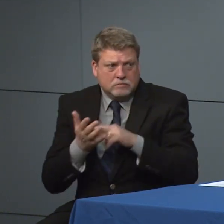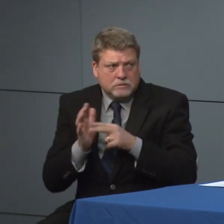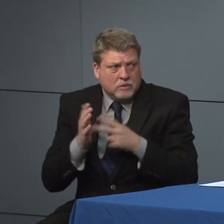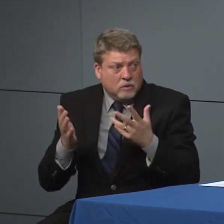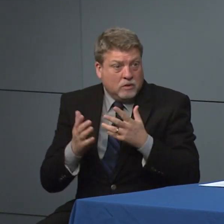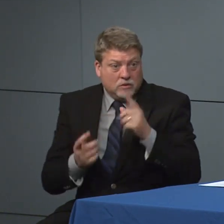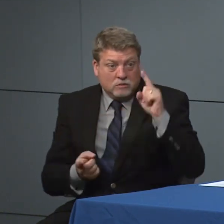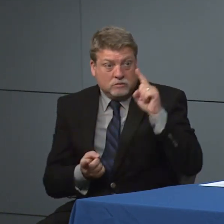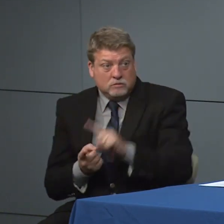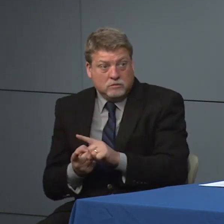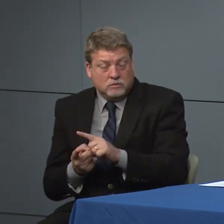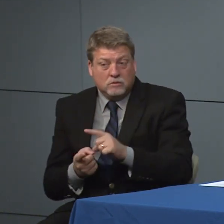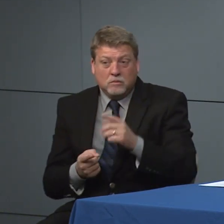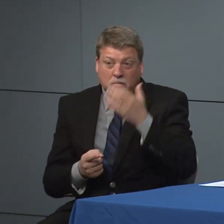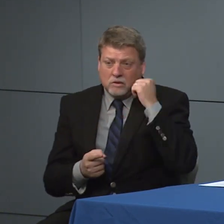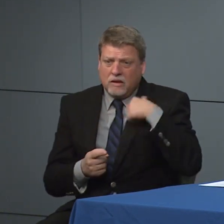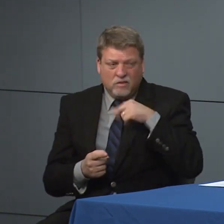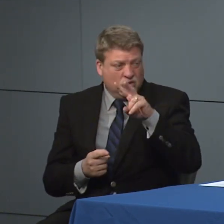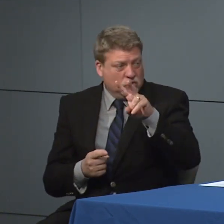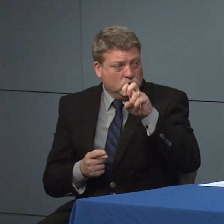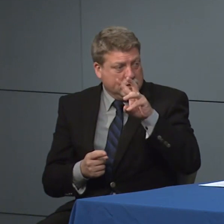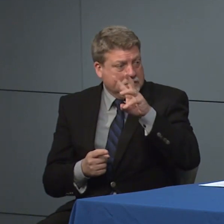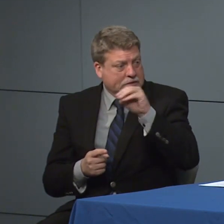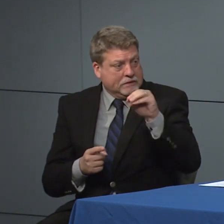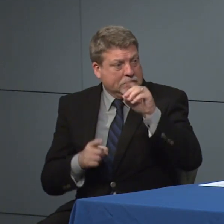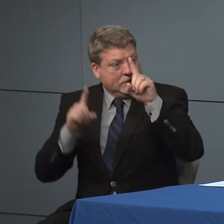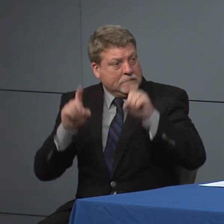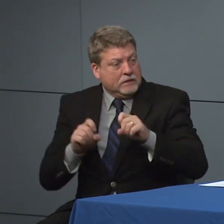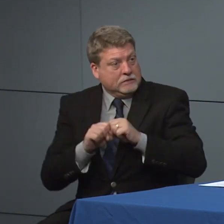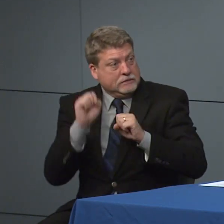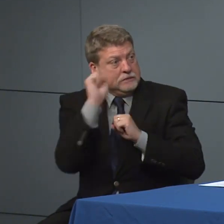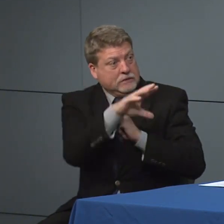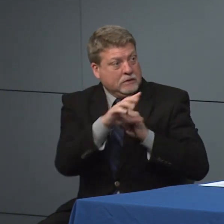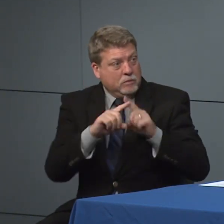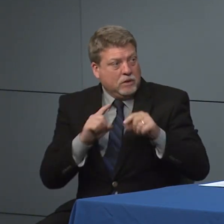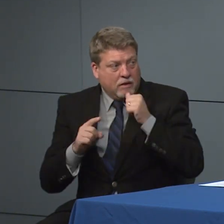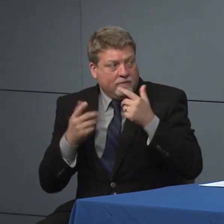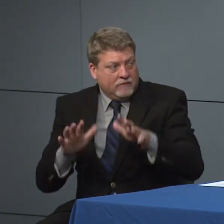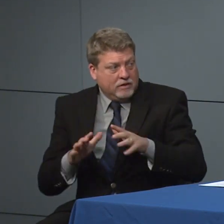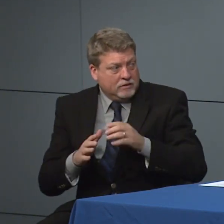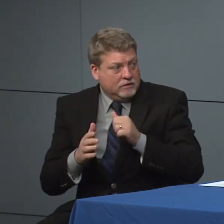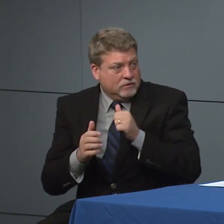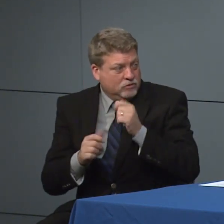are and I think you're simply 260 tests submitted but not yet complete.